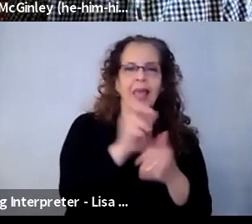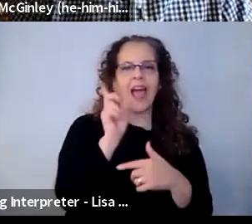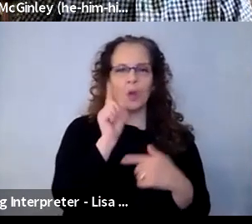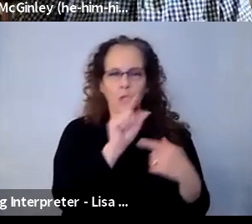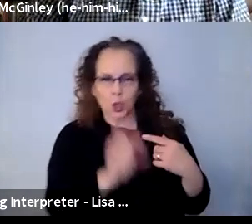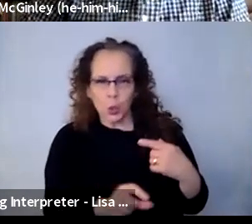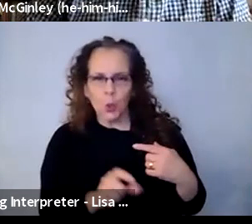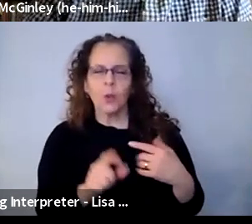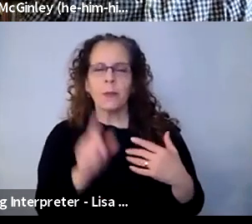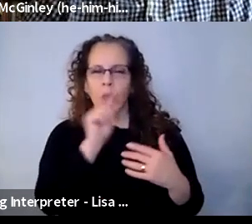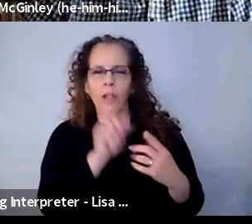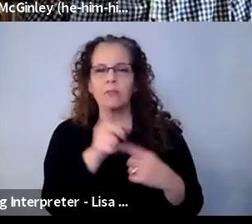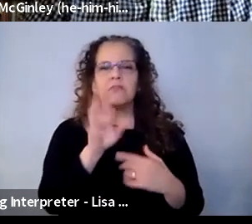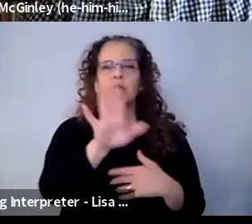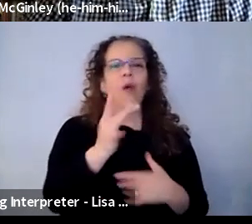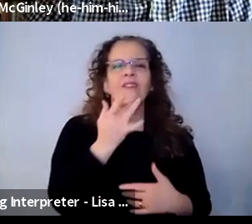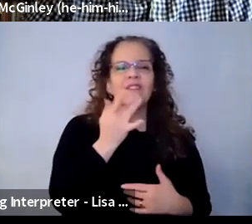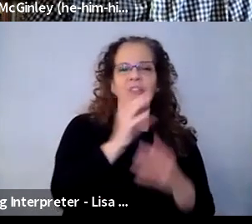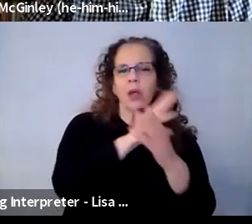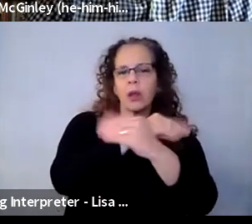Google Meet. You can just sort of popcorn around. What do you use?